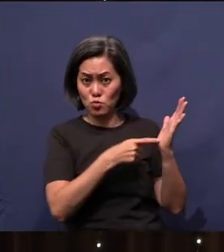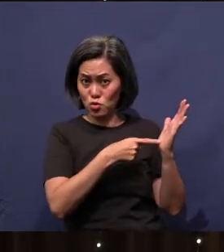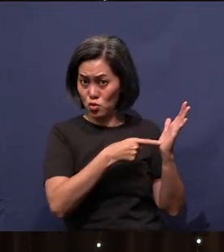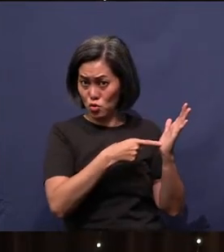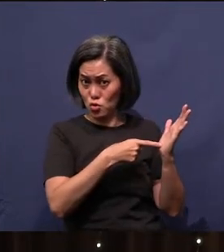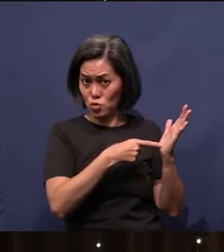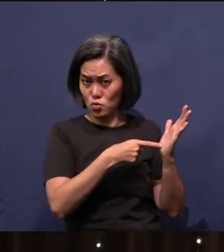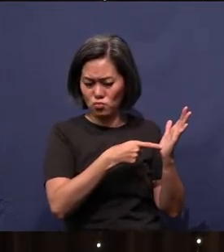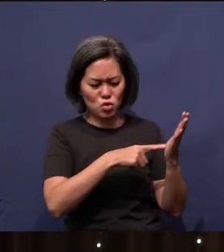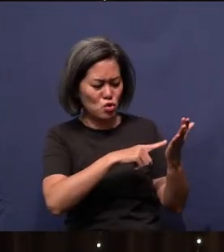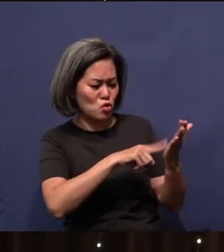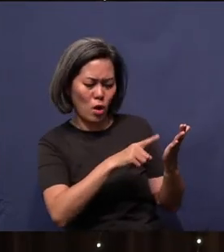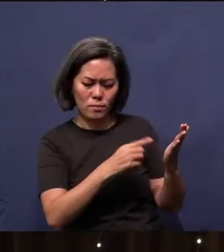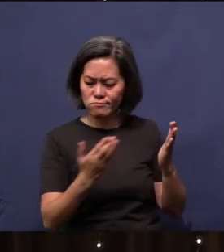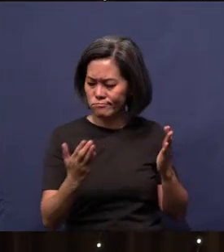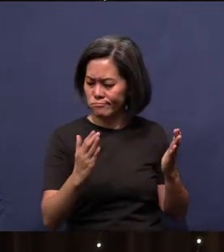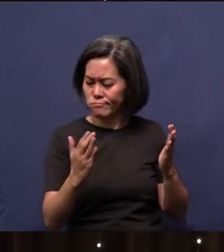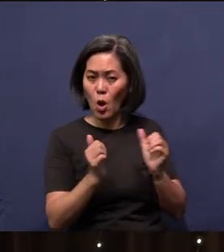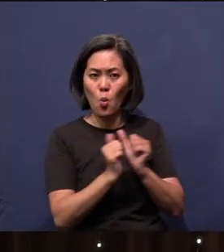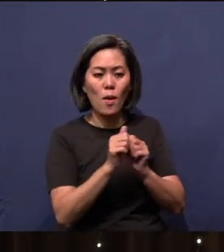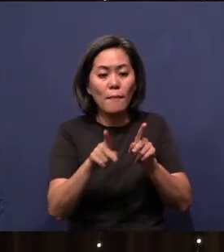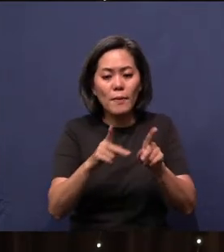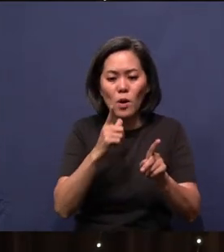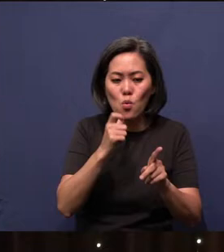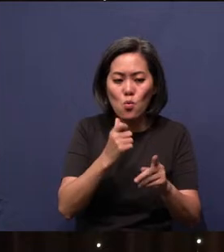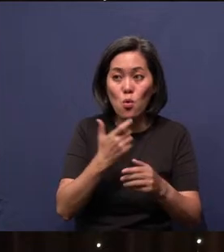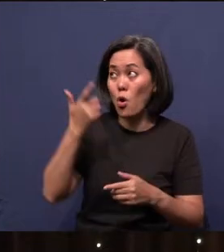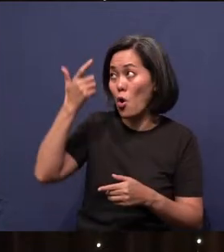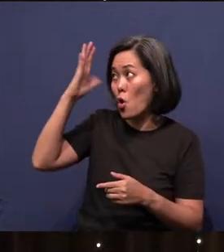To check these things with people who love the Lord and